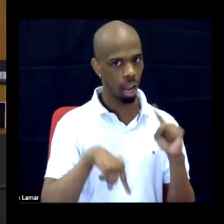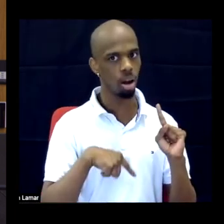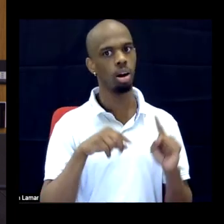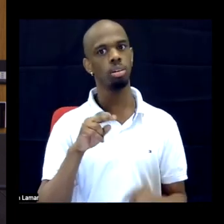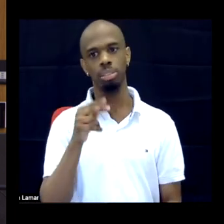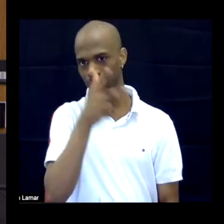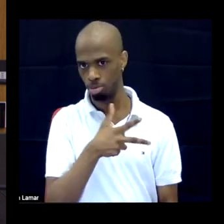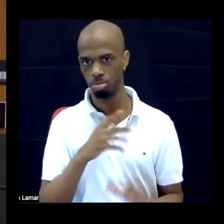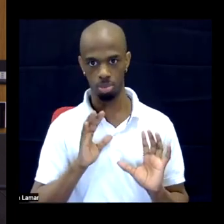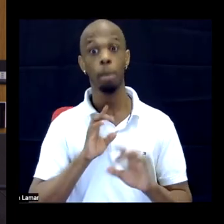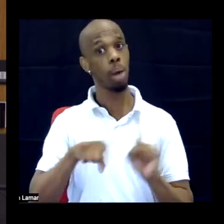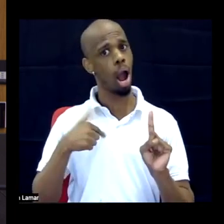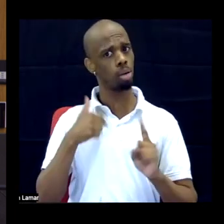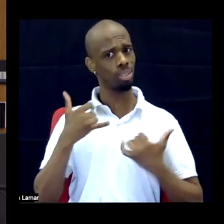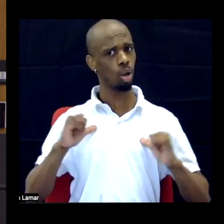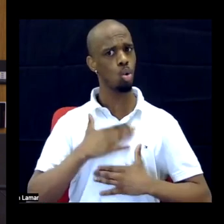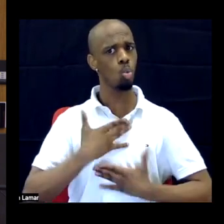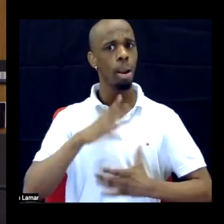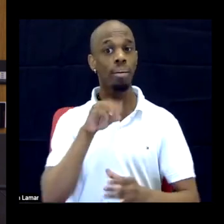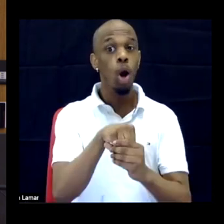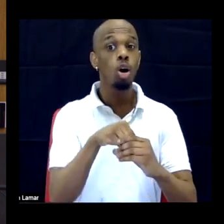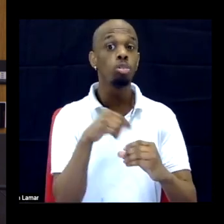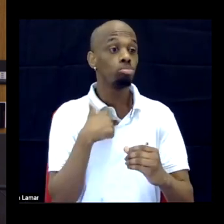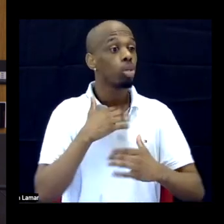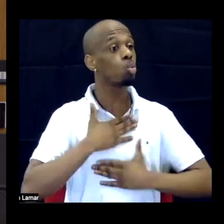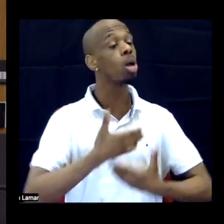And my car was full of food and water. And when we would stop, I would distribute food.